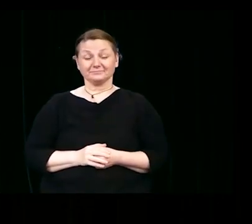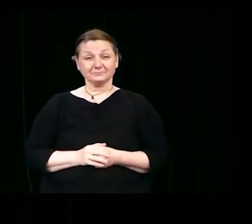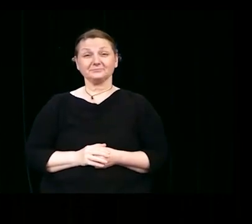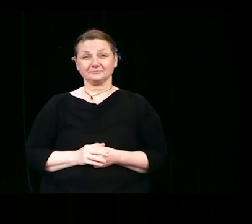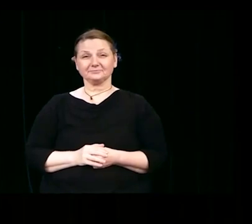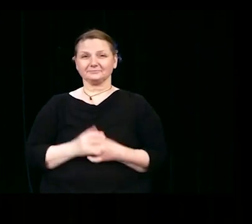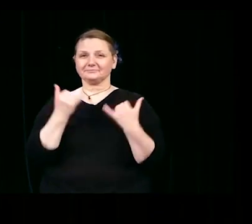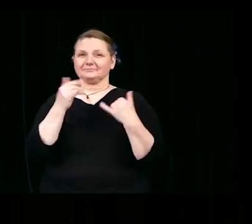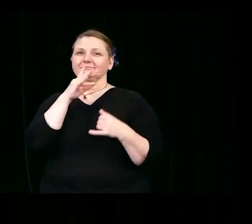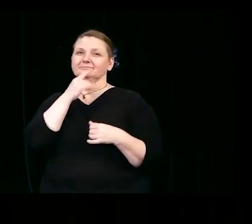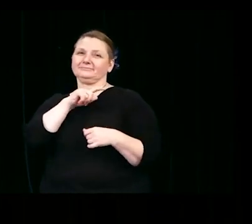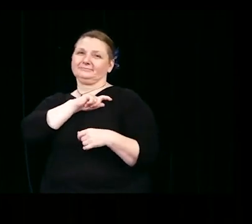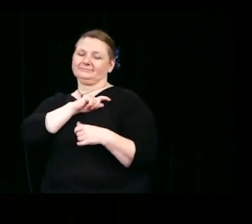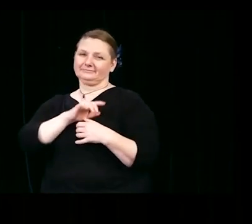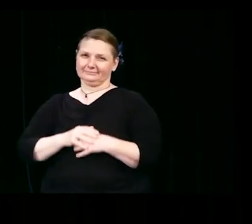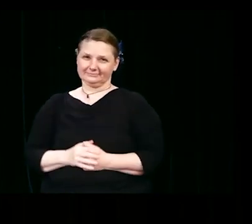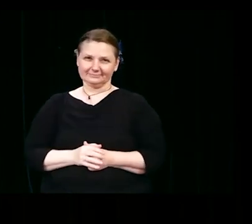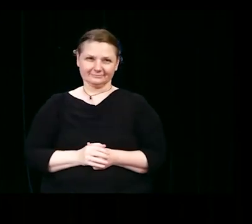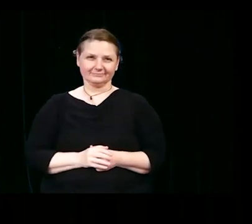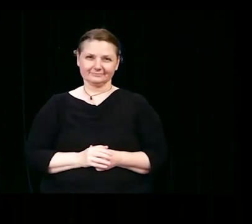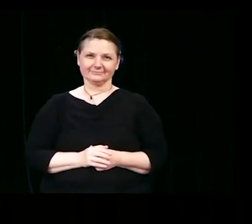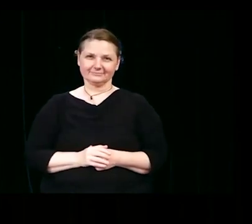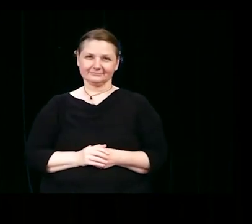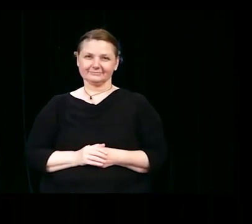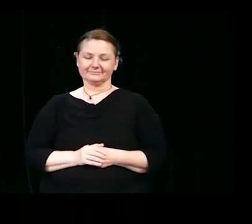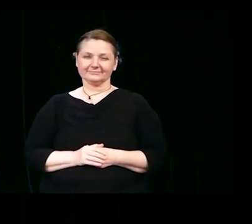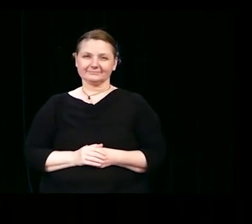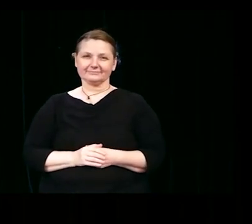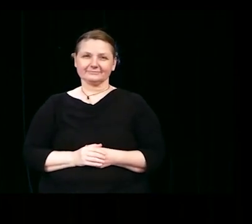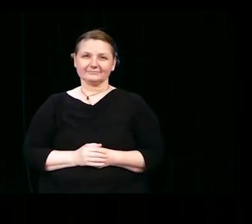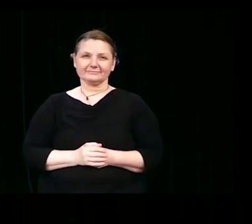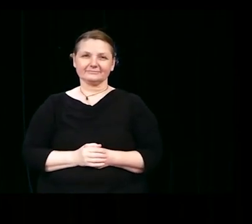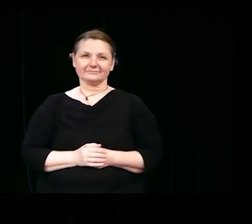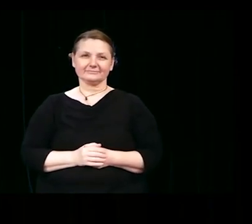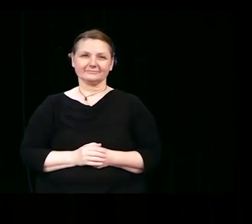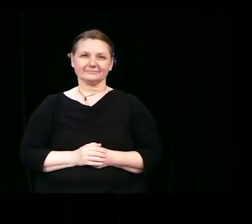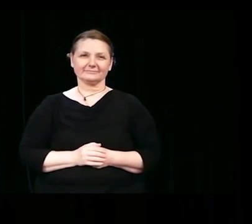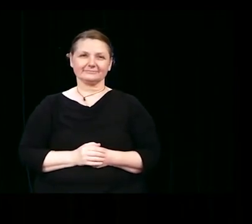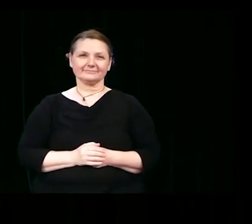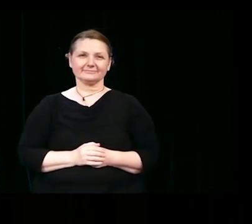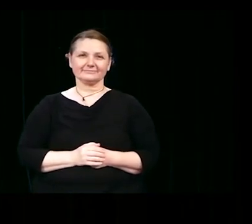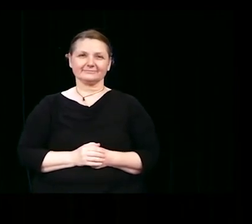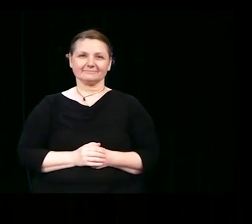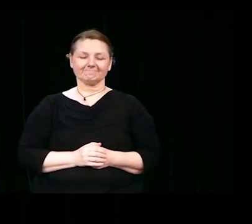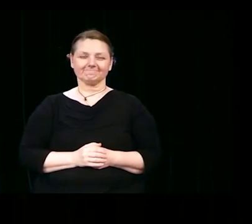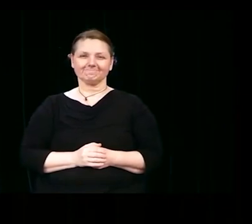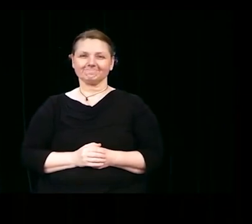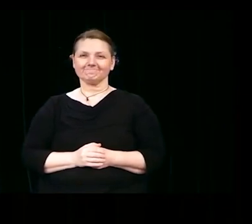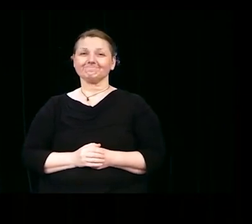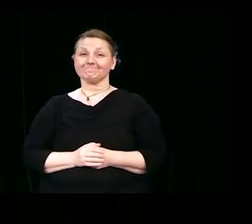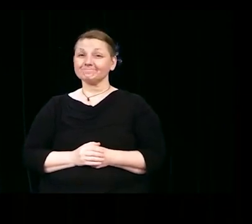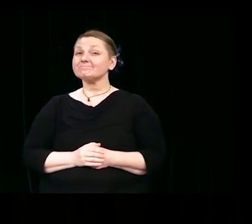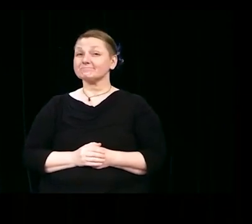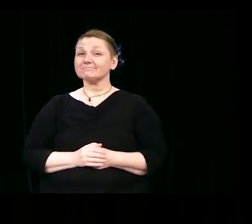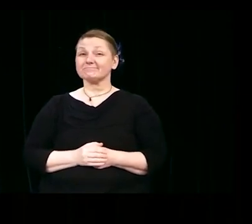comunidade y nuestro mundo. You are our dreamers, our innovators,